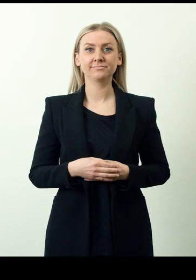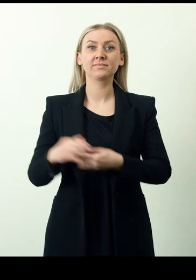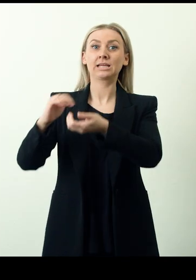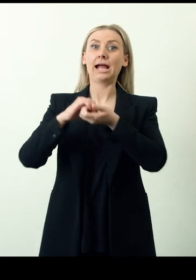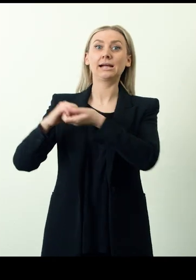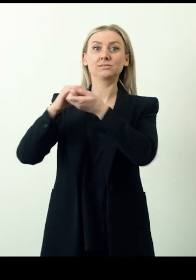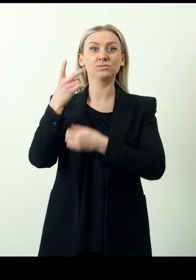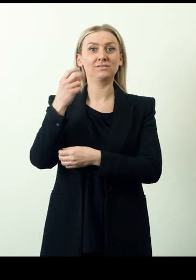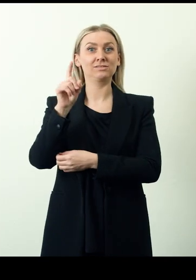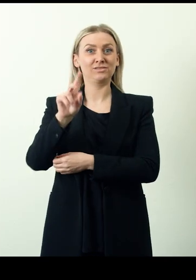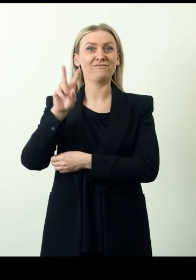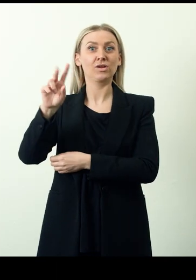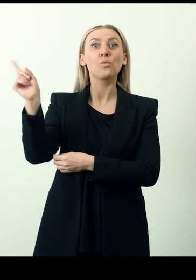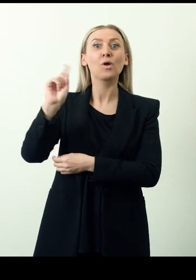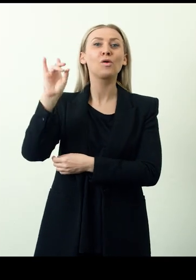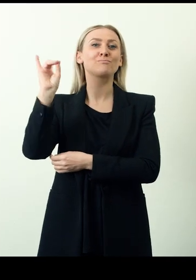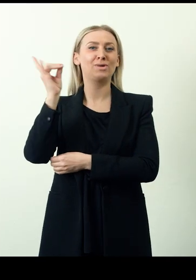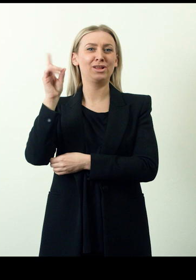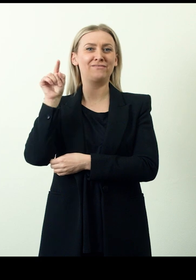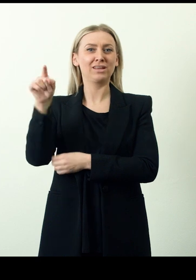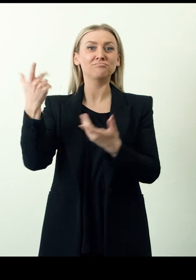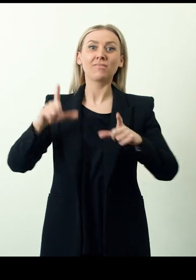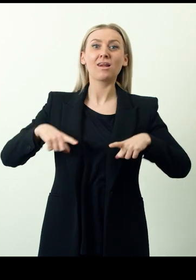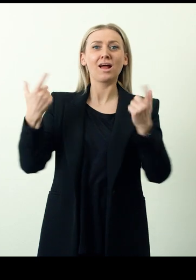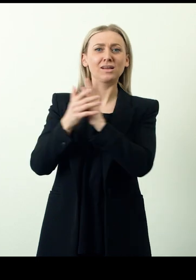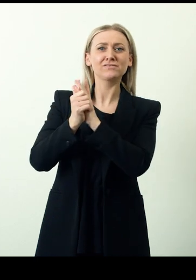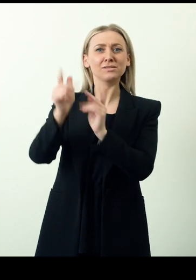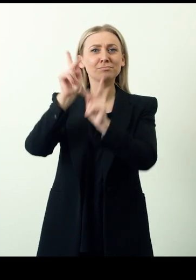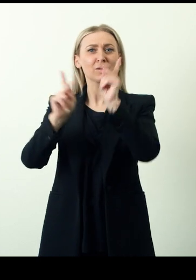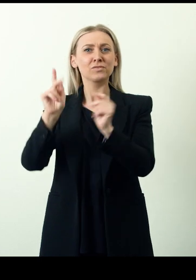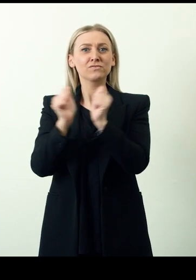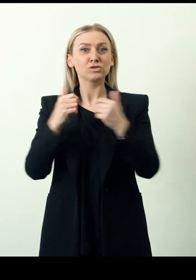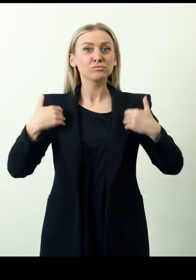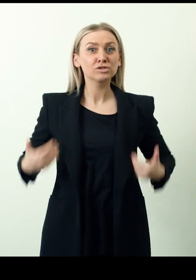In 2012, the Association of People with Disabilities in Bolivia launched Nueva Esperanza,